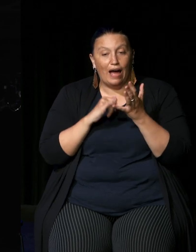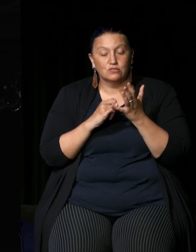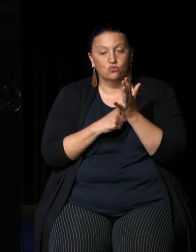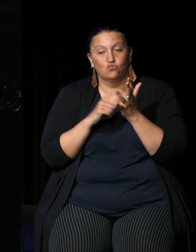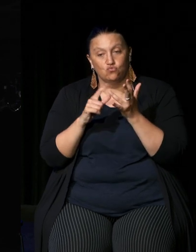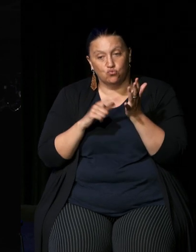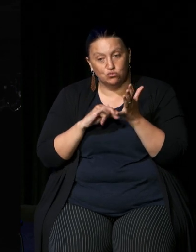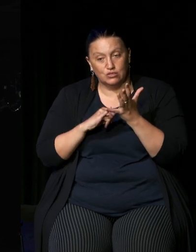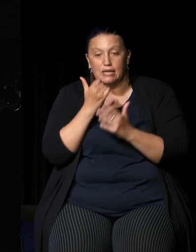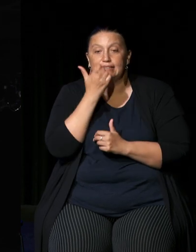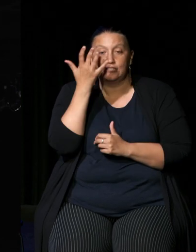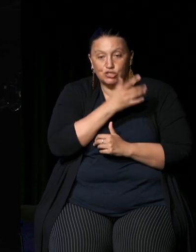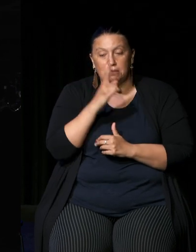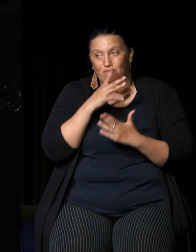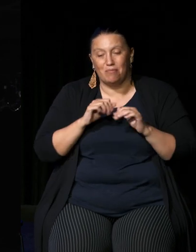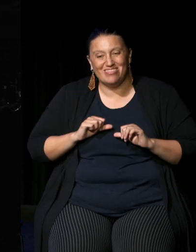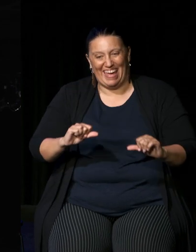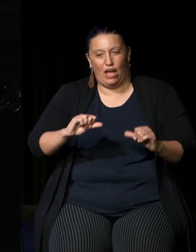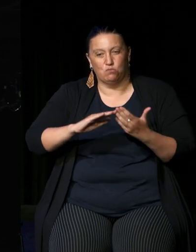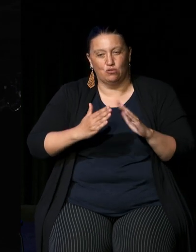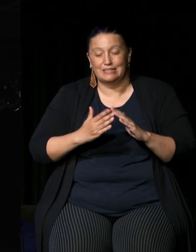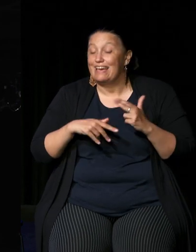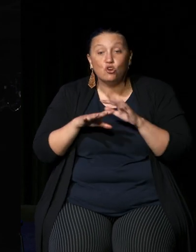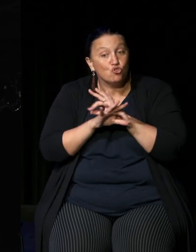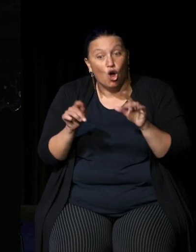their communities having a voice if it wasn't like that I would not be here